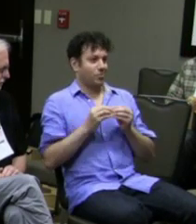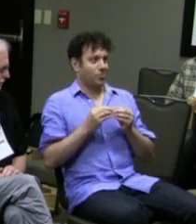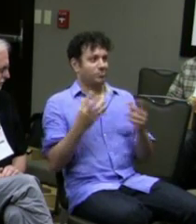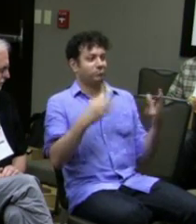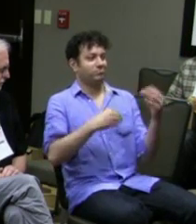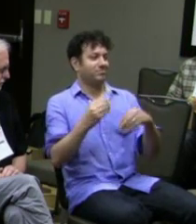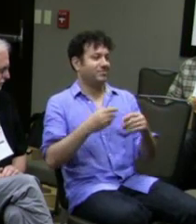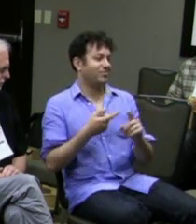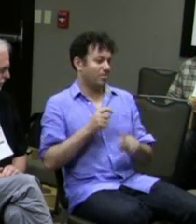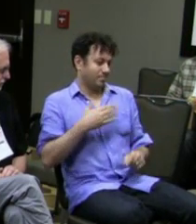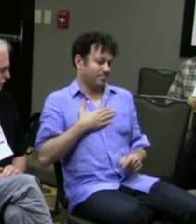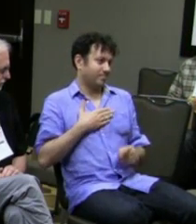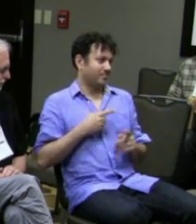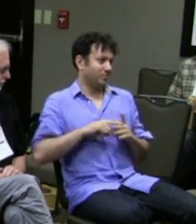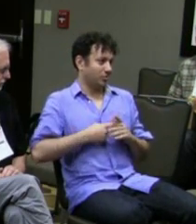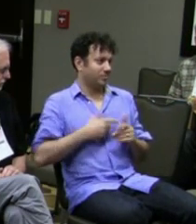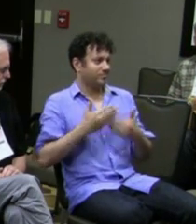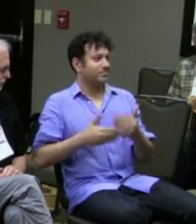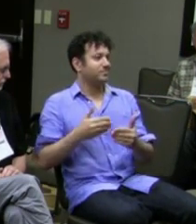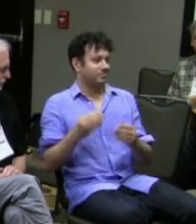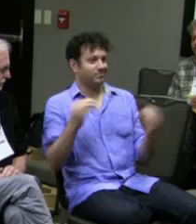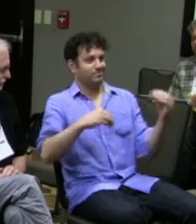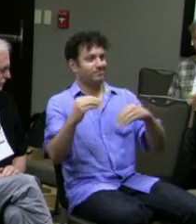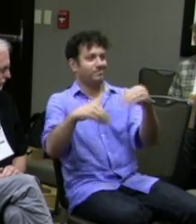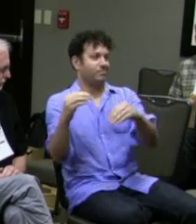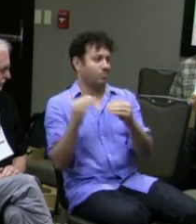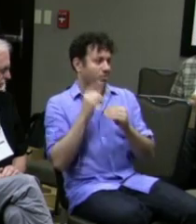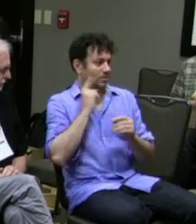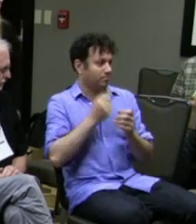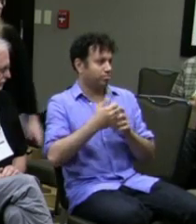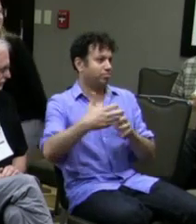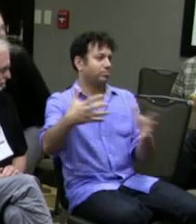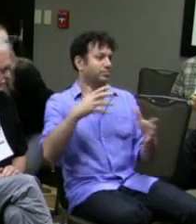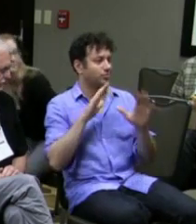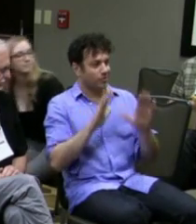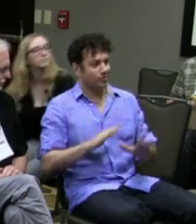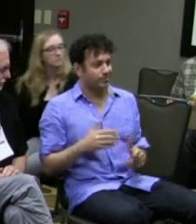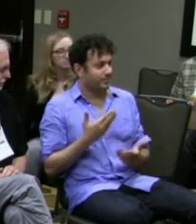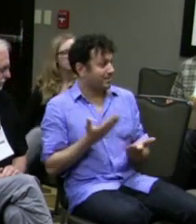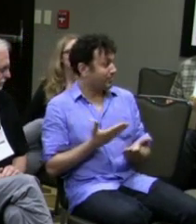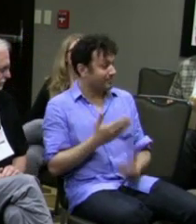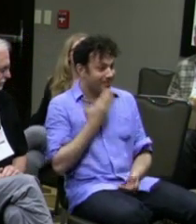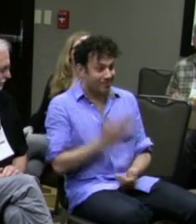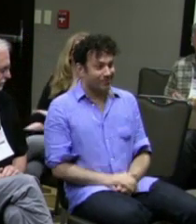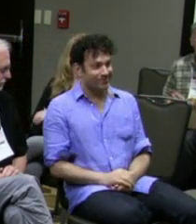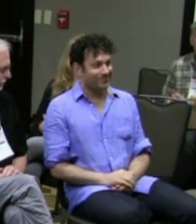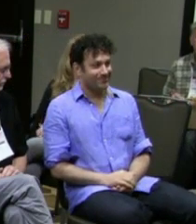but we've definitely seen more and more collaboration since I began working within that community,